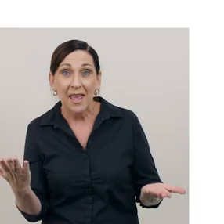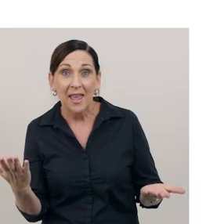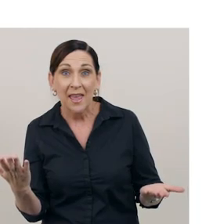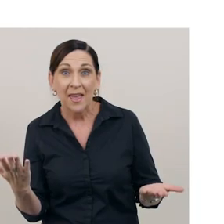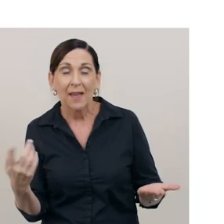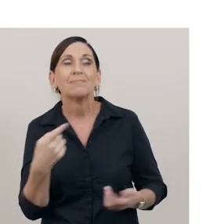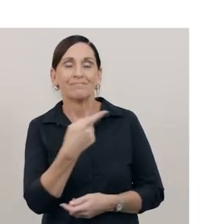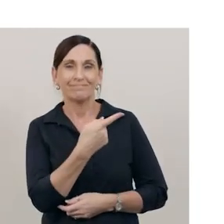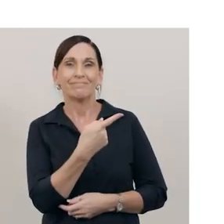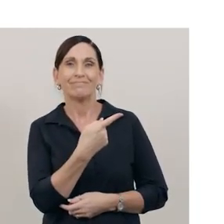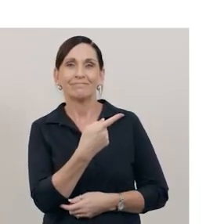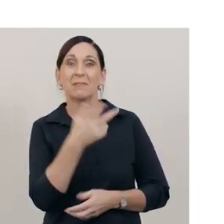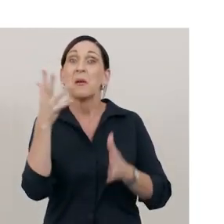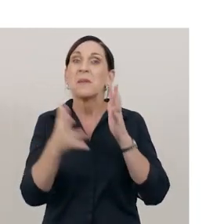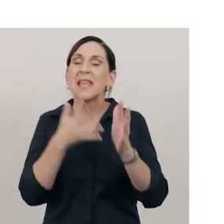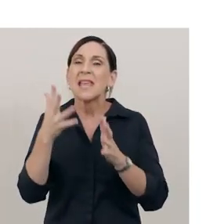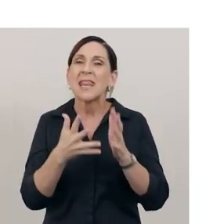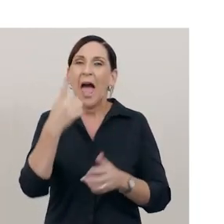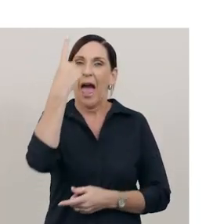This fraction is one half.